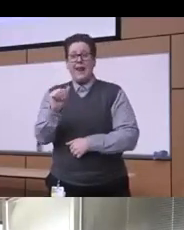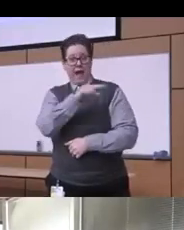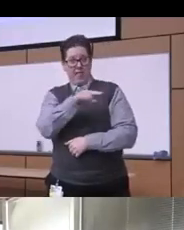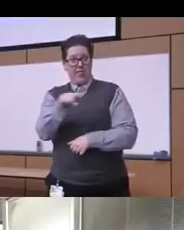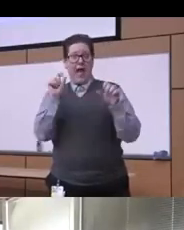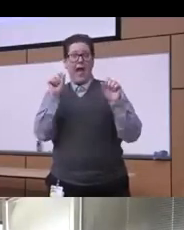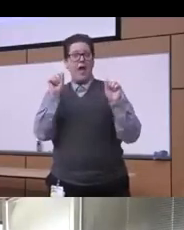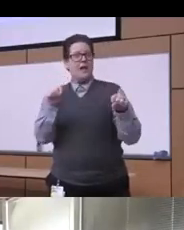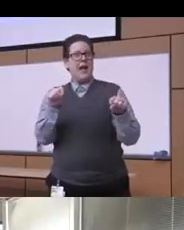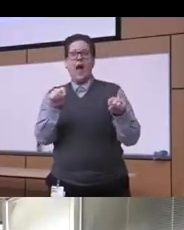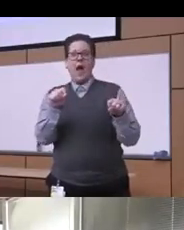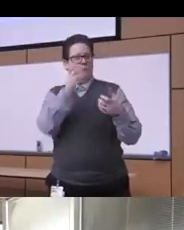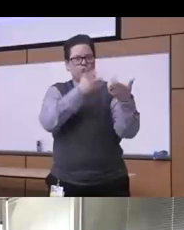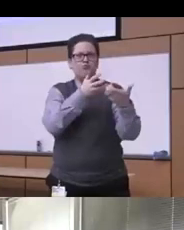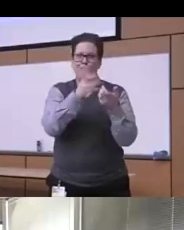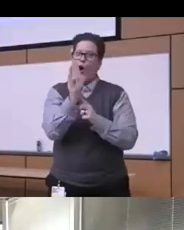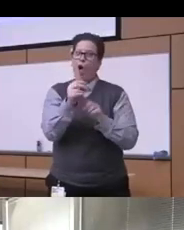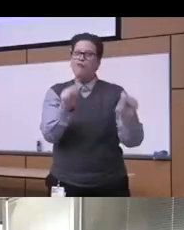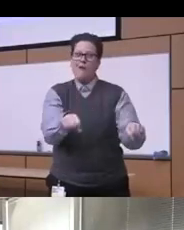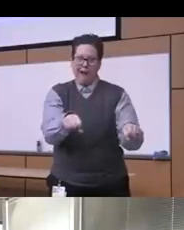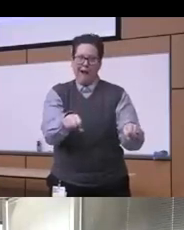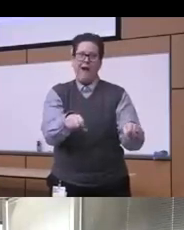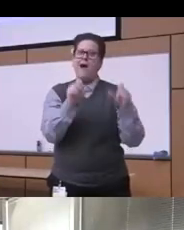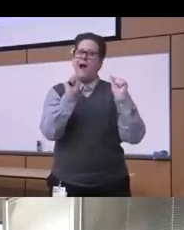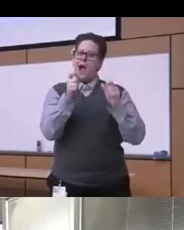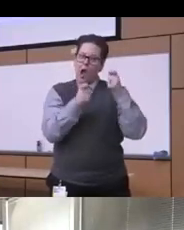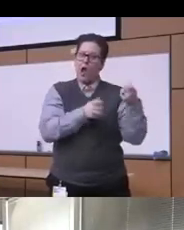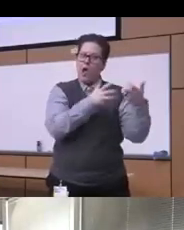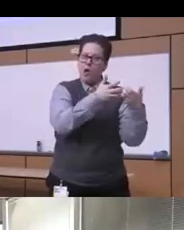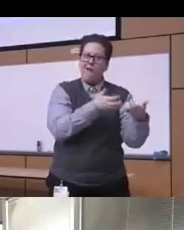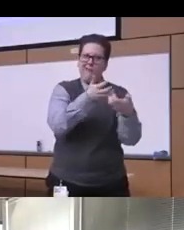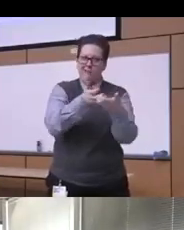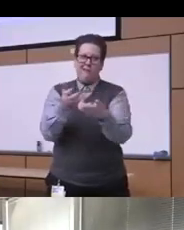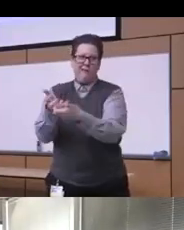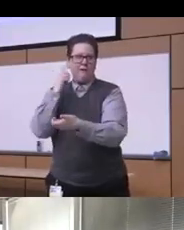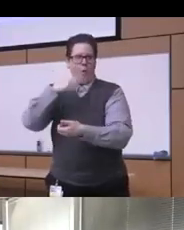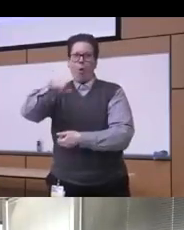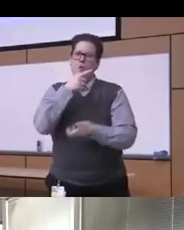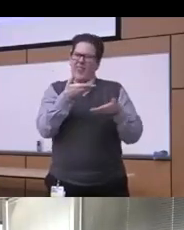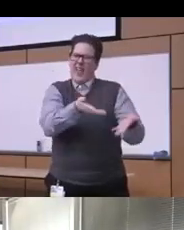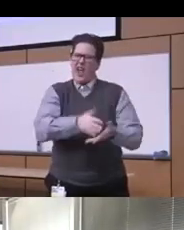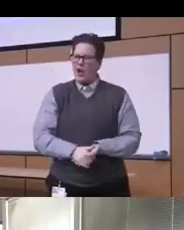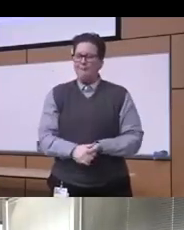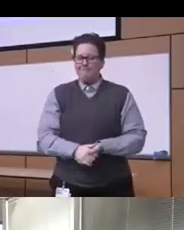very responsive and adapted to really the the the population you know that they are serving